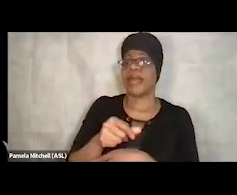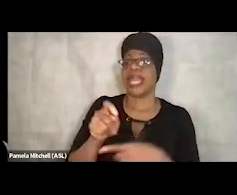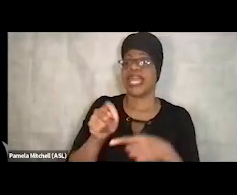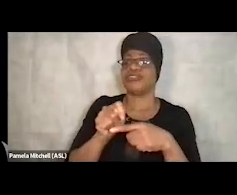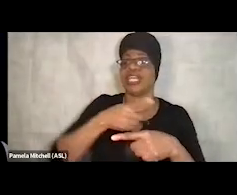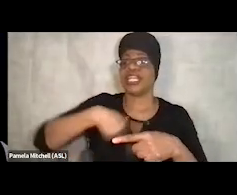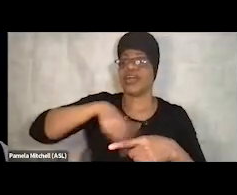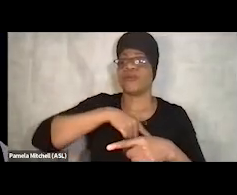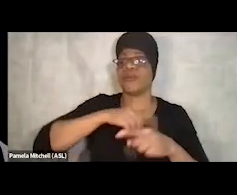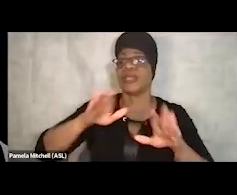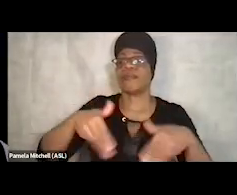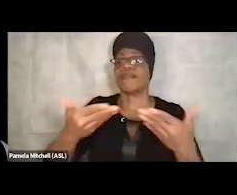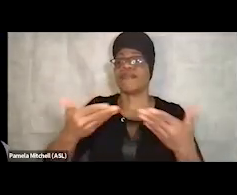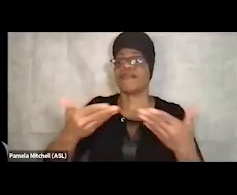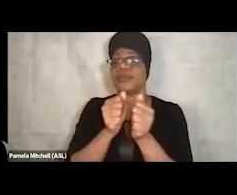with a partnership of a local